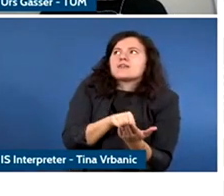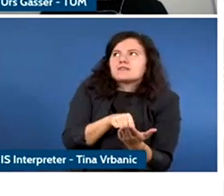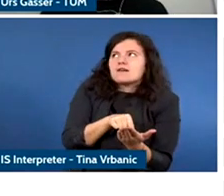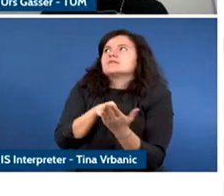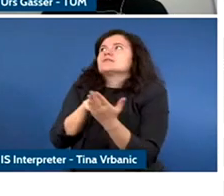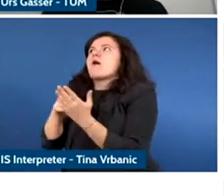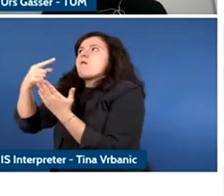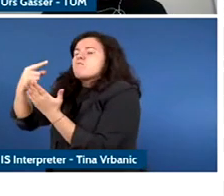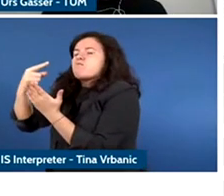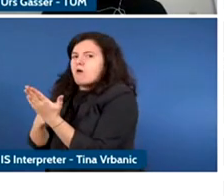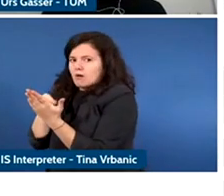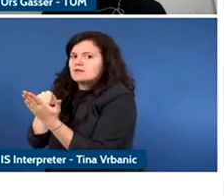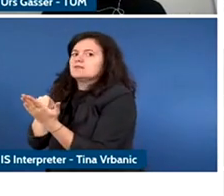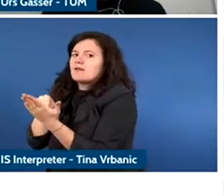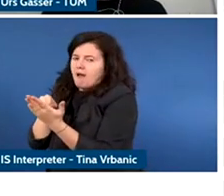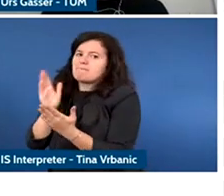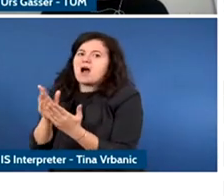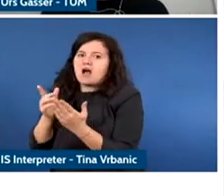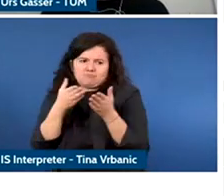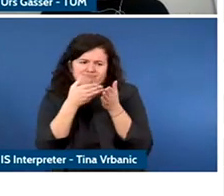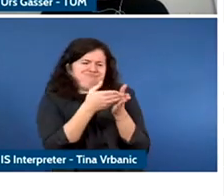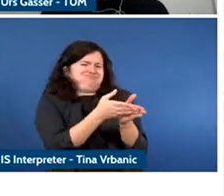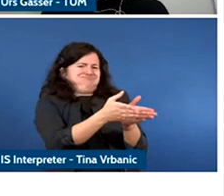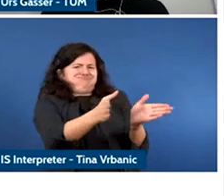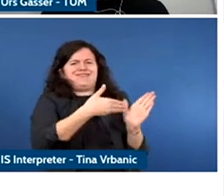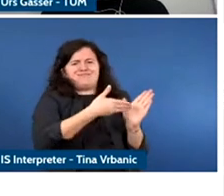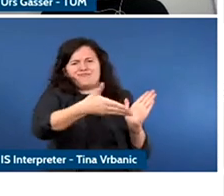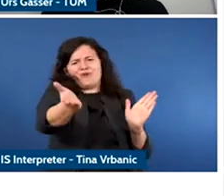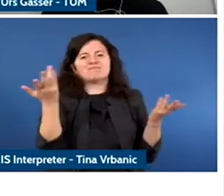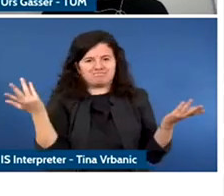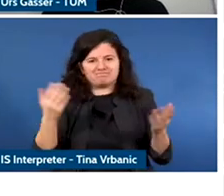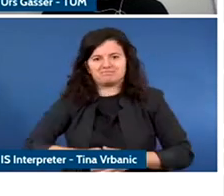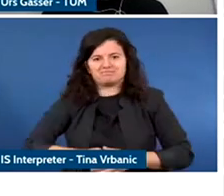policy interface and is I'll be short on the next slide.